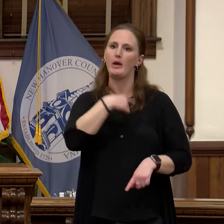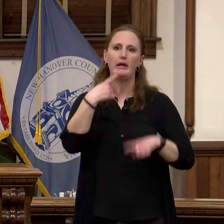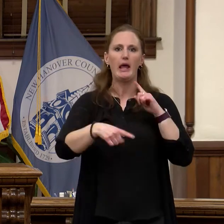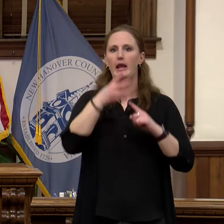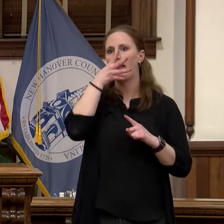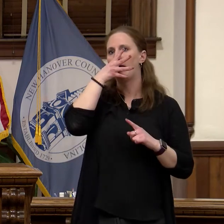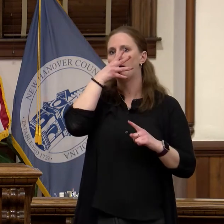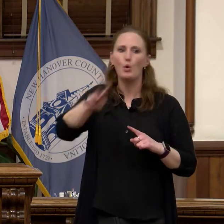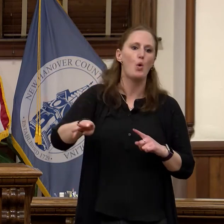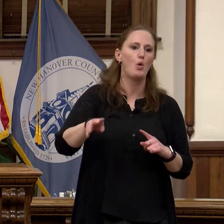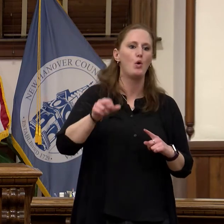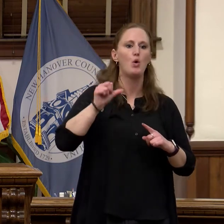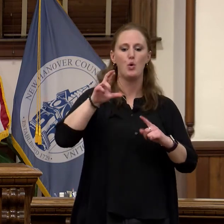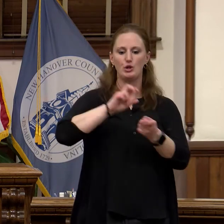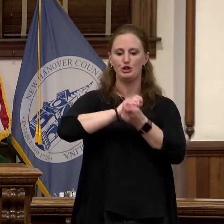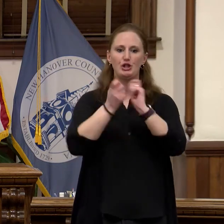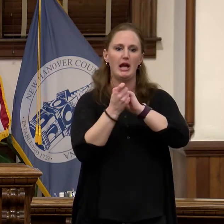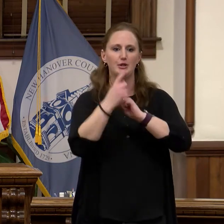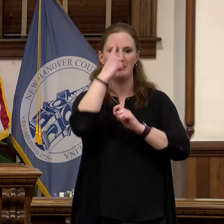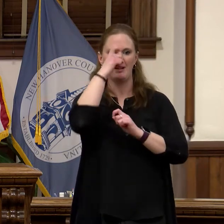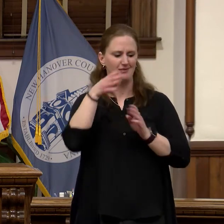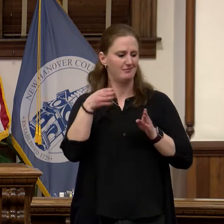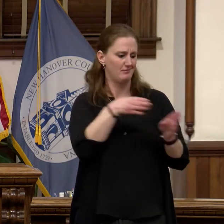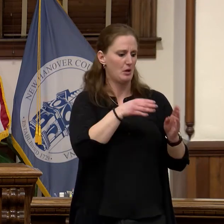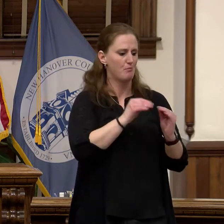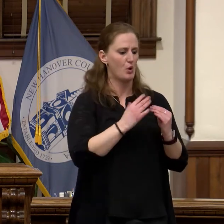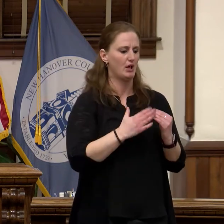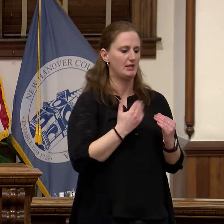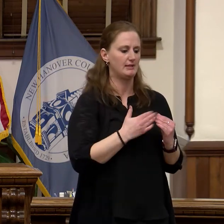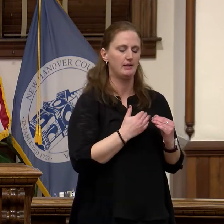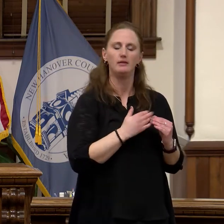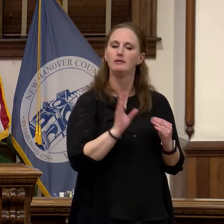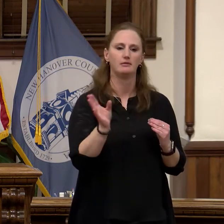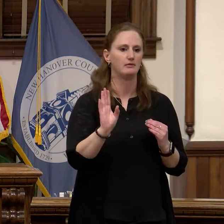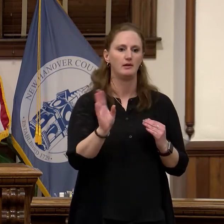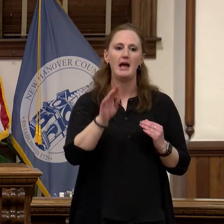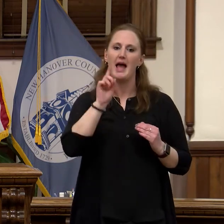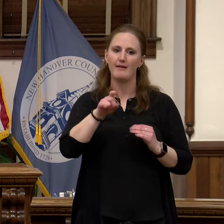because that's an easier route. We must ensure that our hospital can meet the